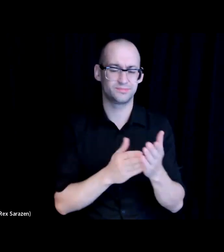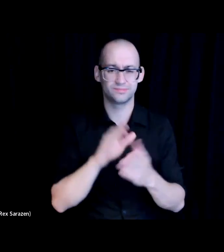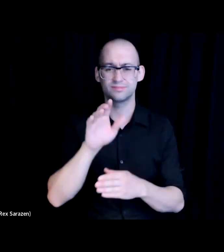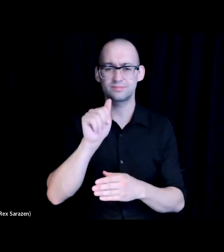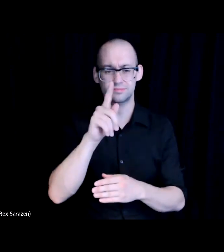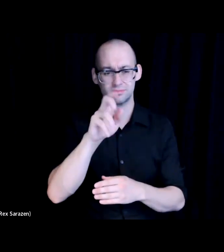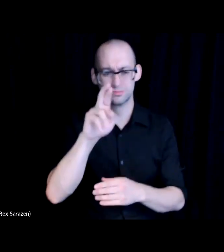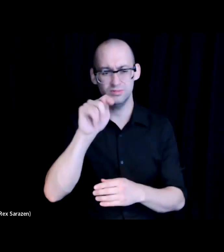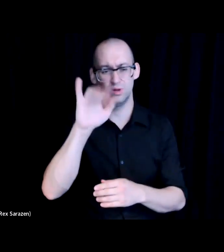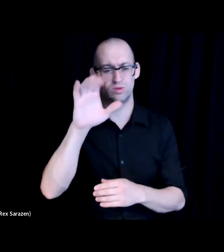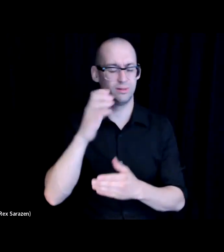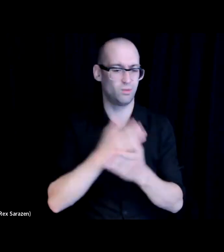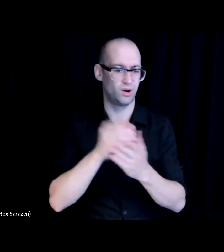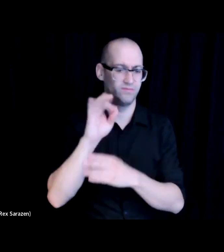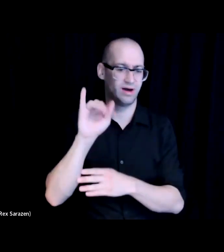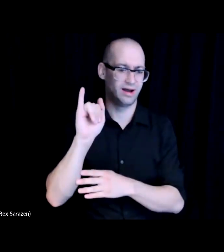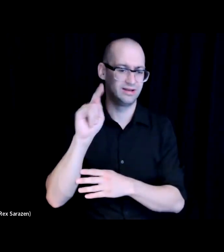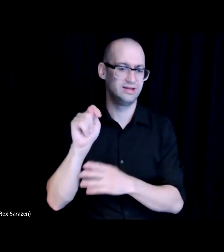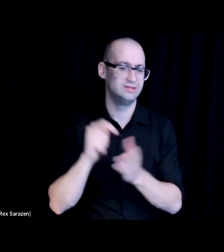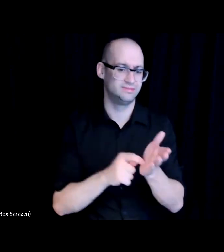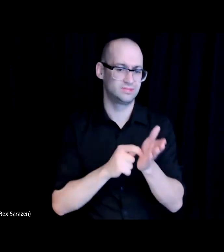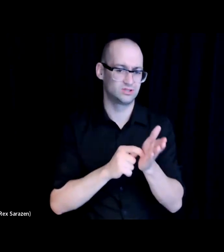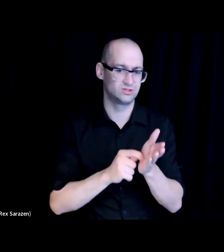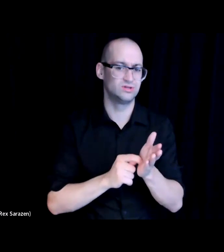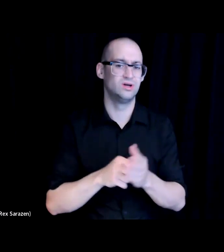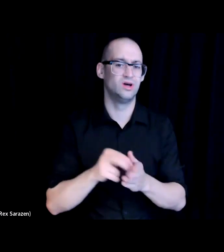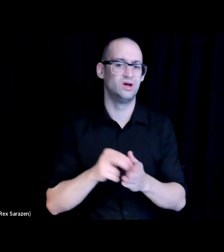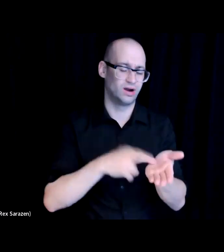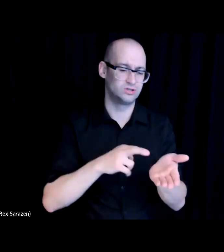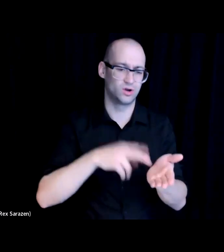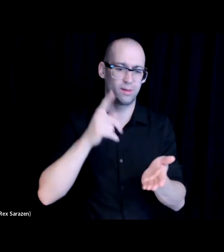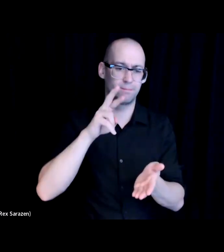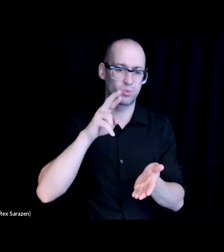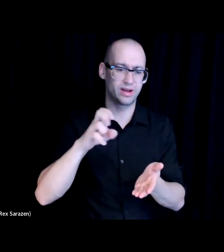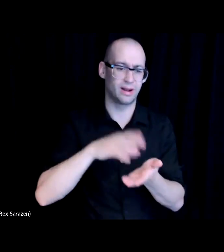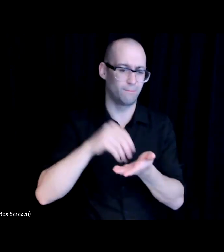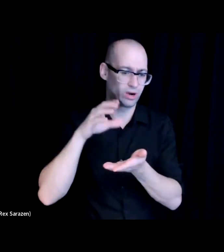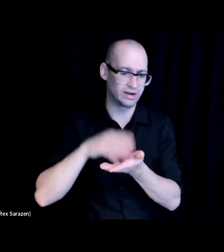As I mentioned, the only register pre apprenticeship program in the San Francisco area, and if